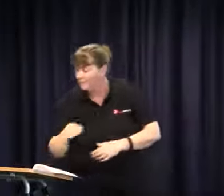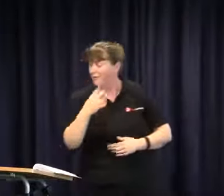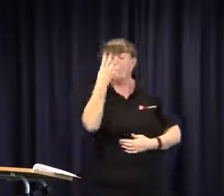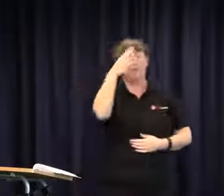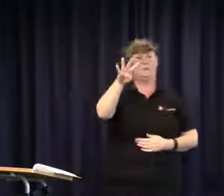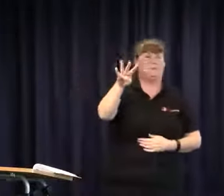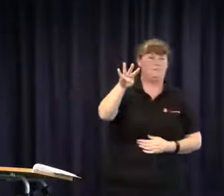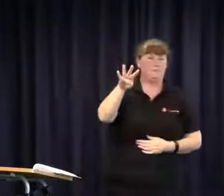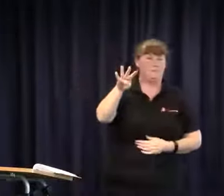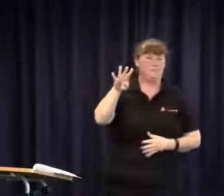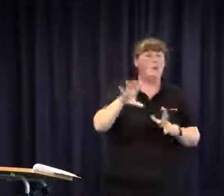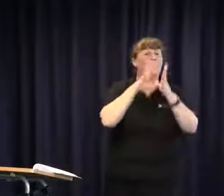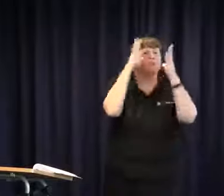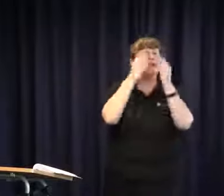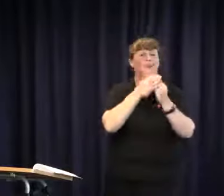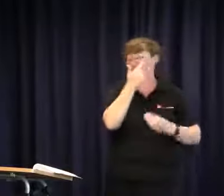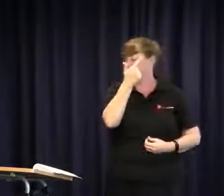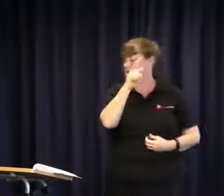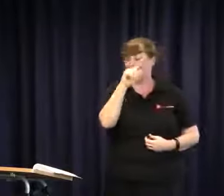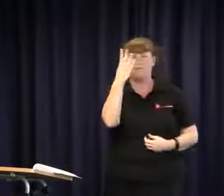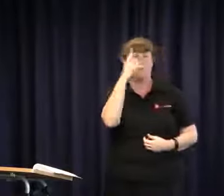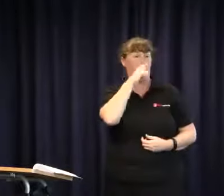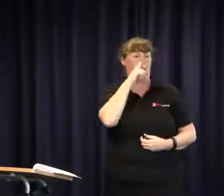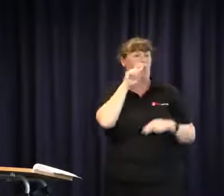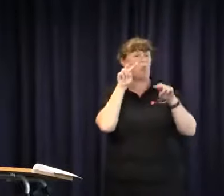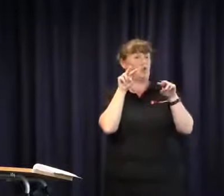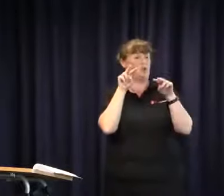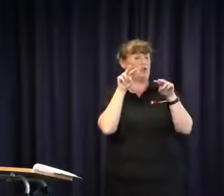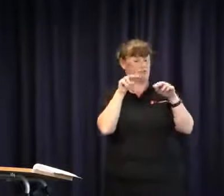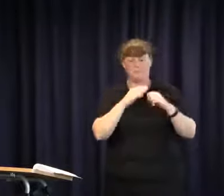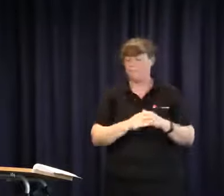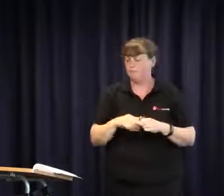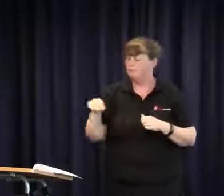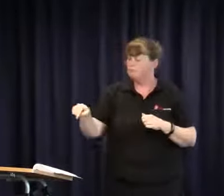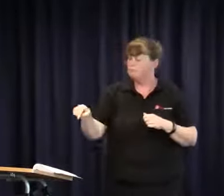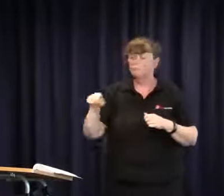at the stats on my page, we have got 40. So all up we have 74 people who have participating